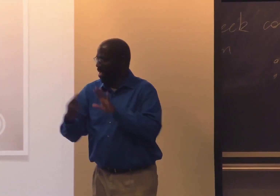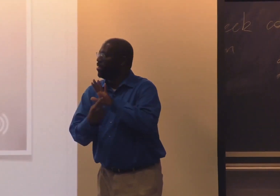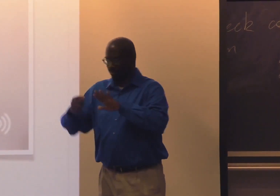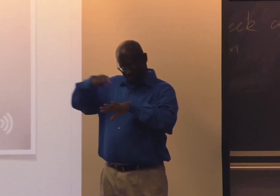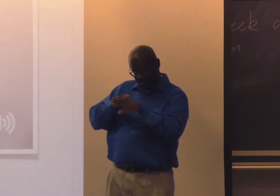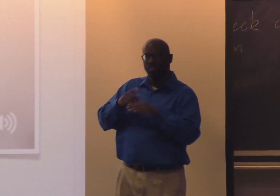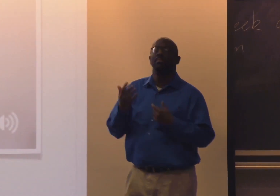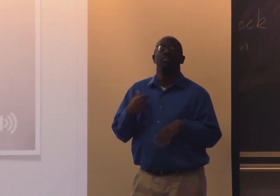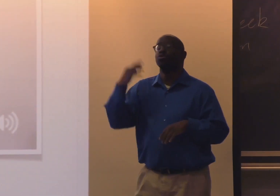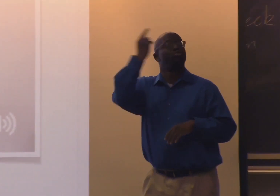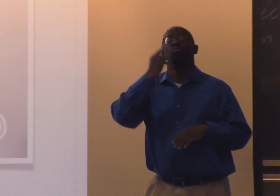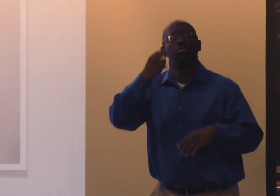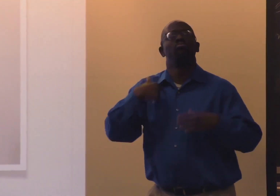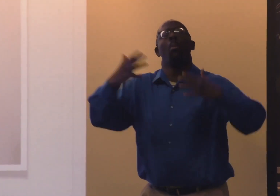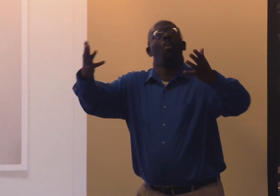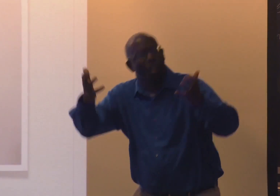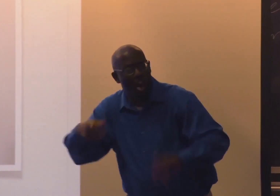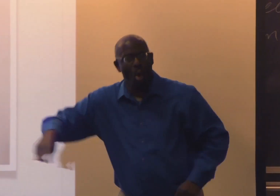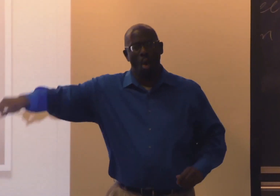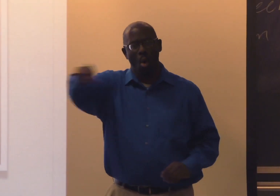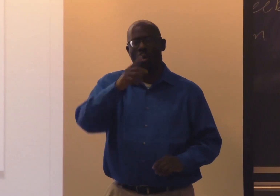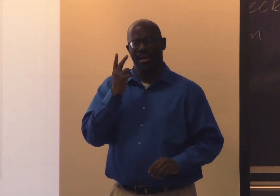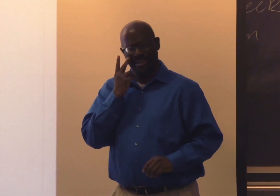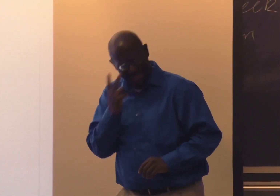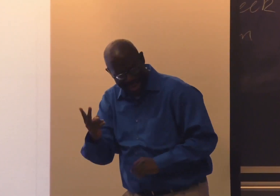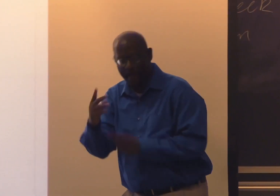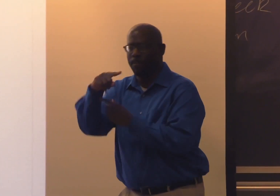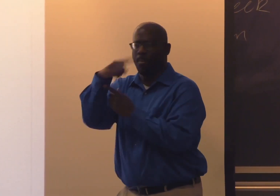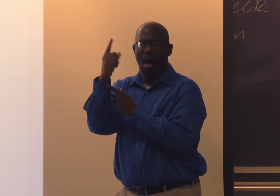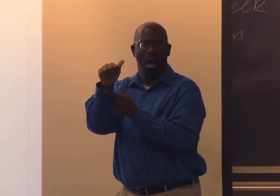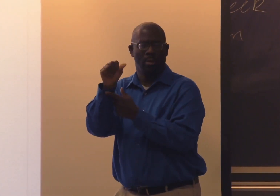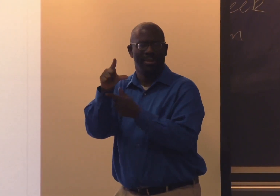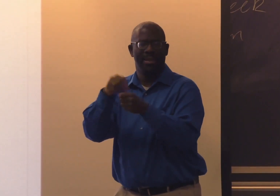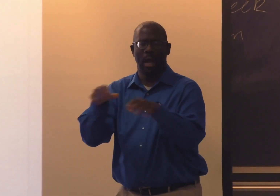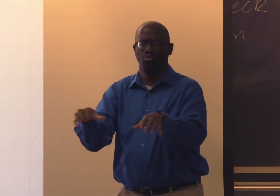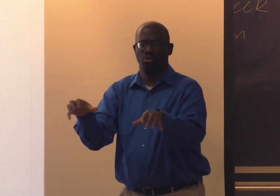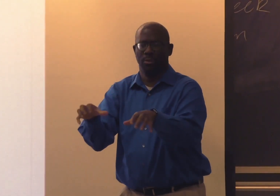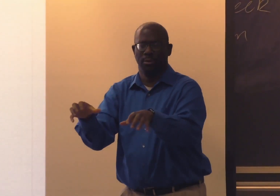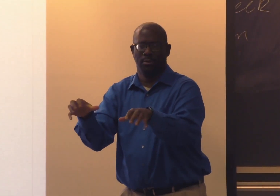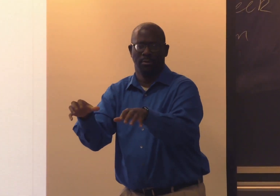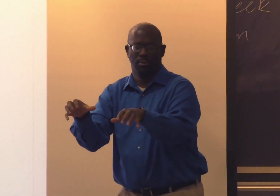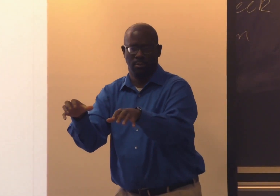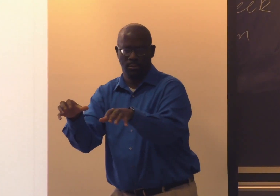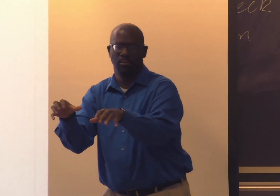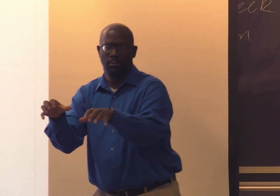and at the Deaf Action Center. But I have a reason for it. What I want you to see is Black ASL in action.